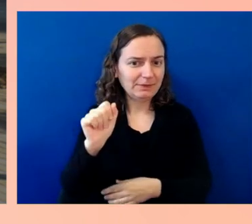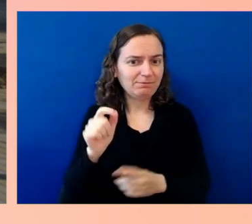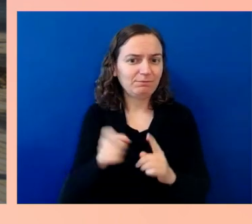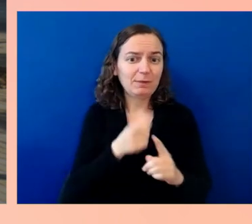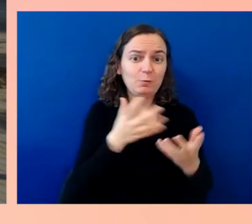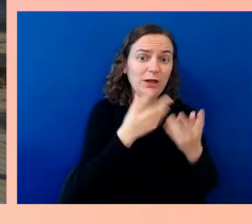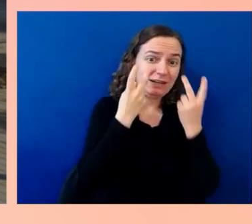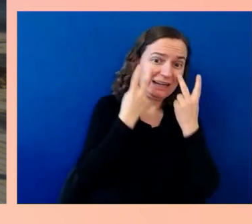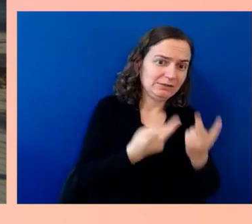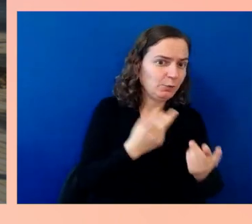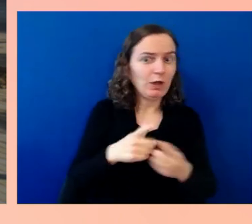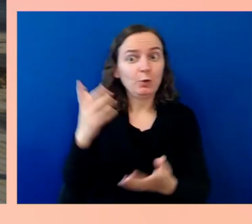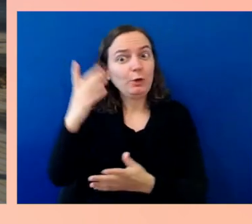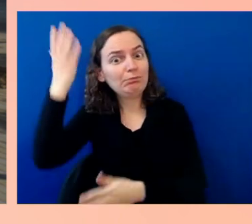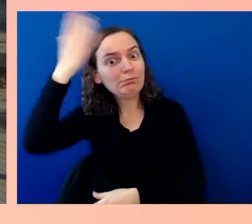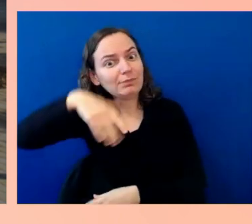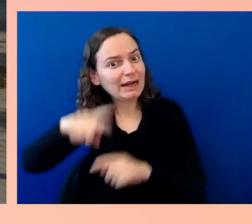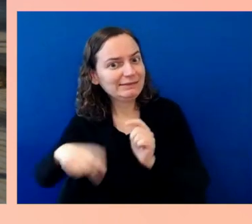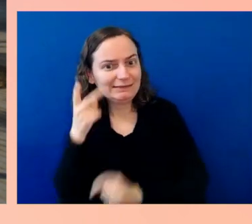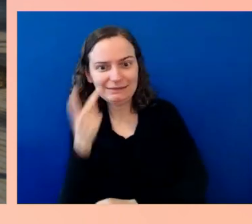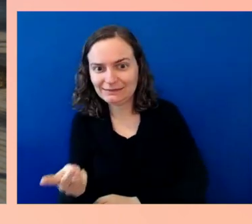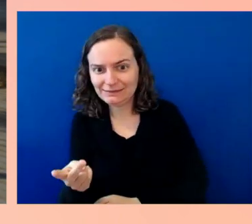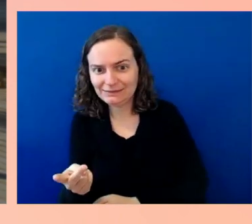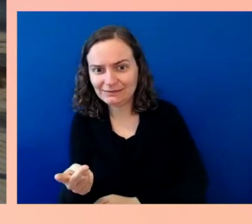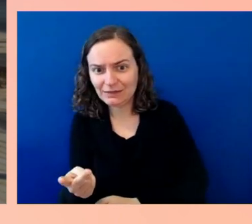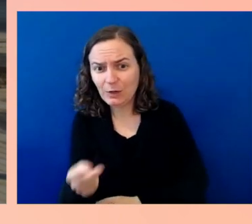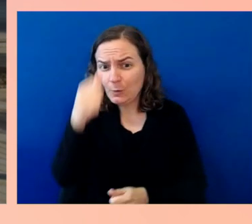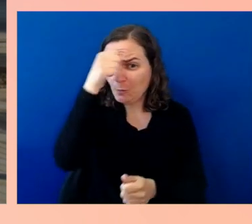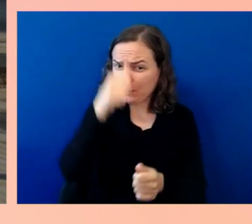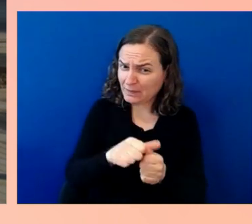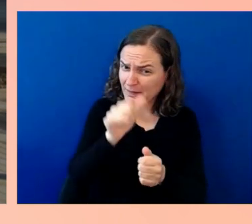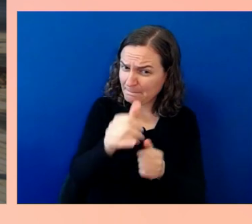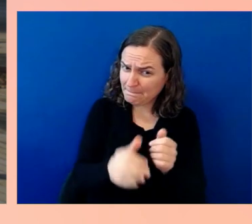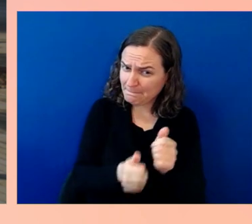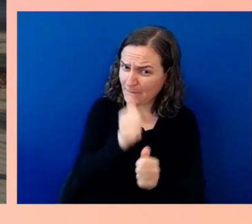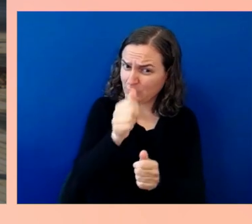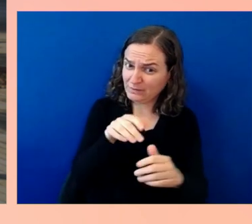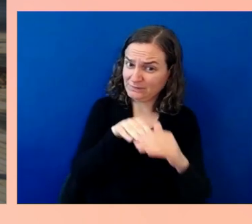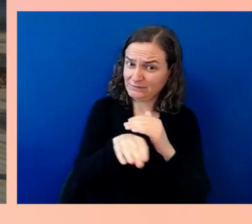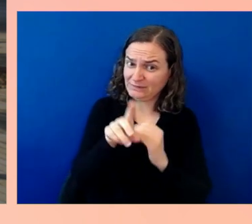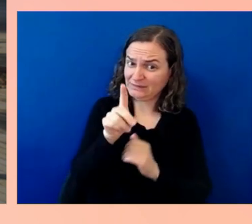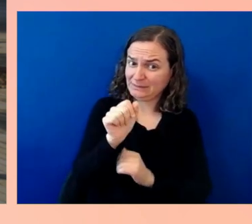remembering that most of disability, you cannot see.